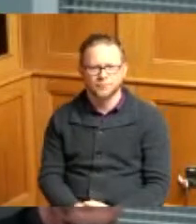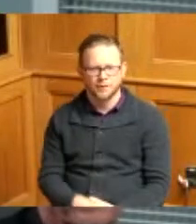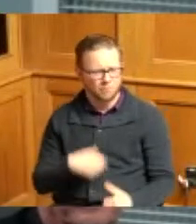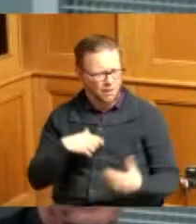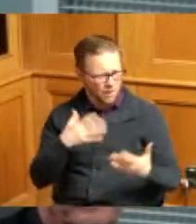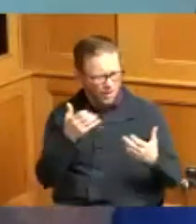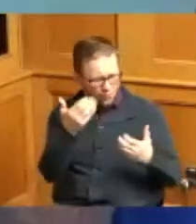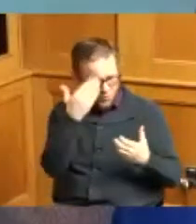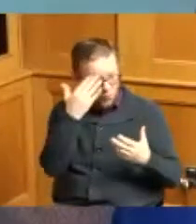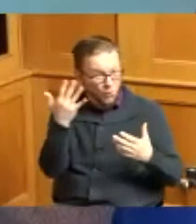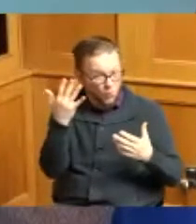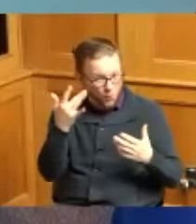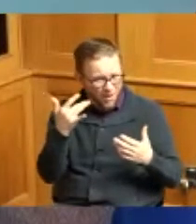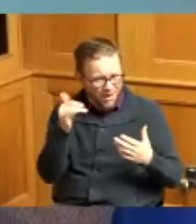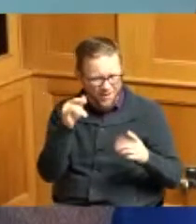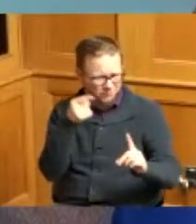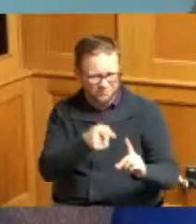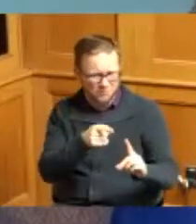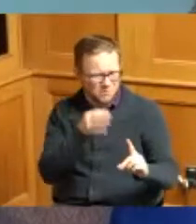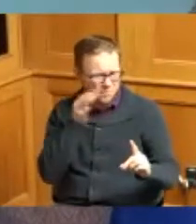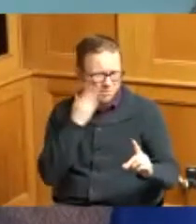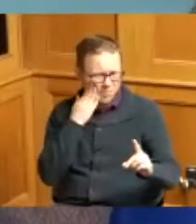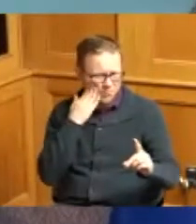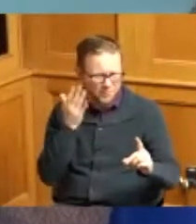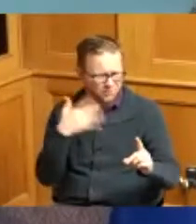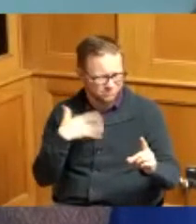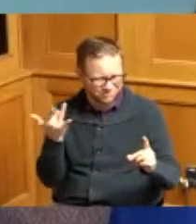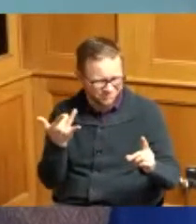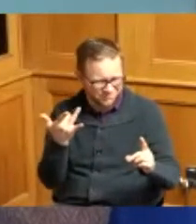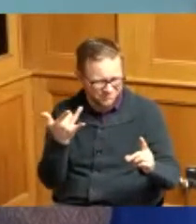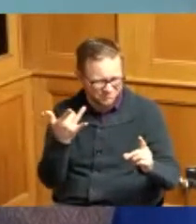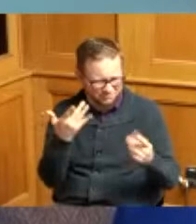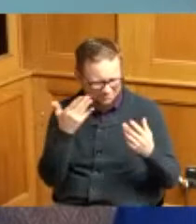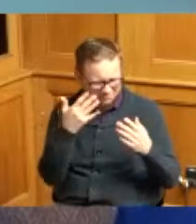this with the bumblebees I'm just I don't know so that's where we would need my administration Madam